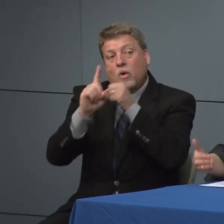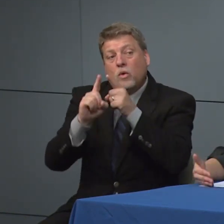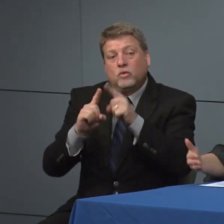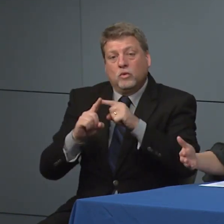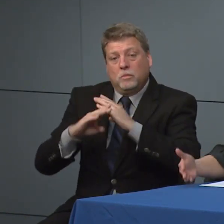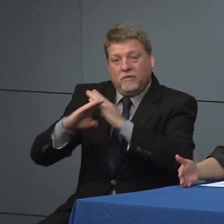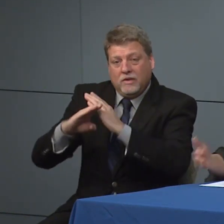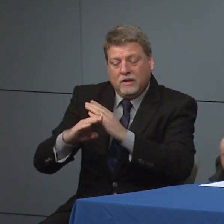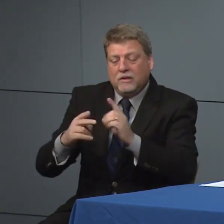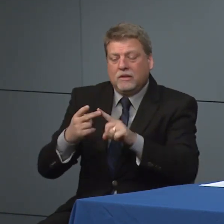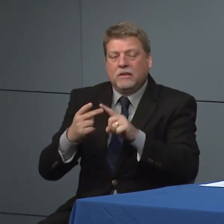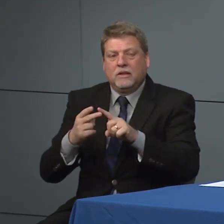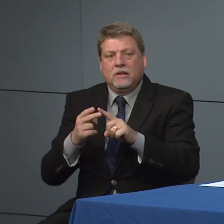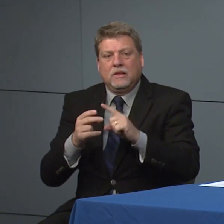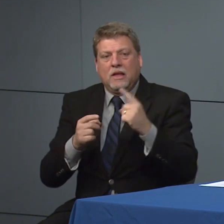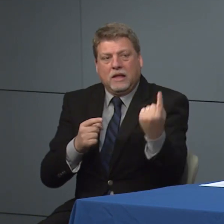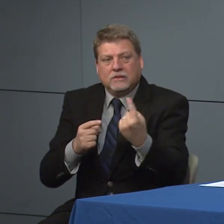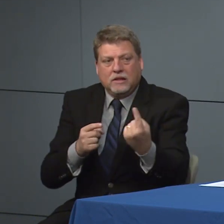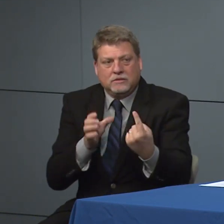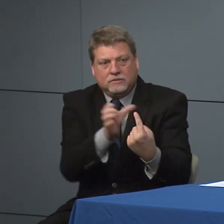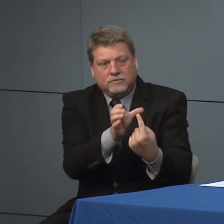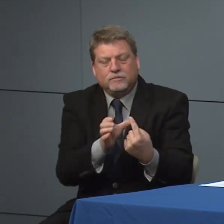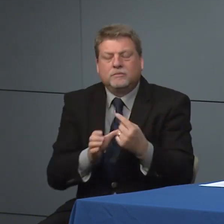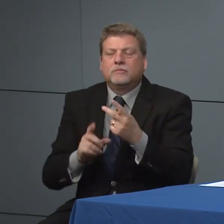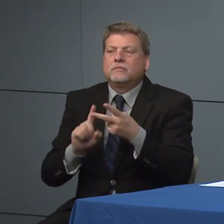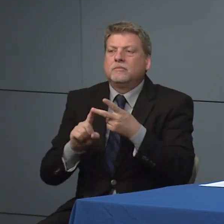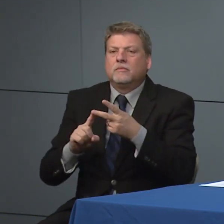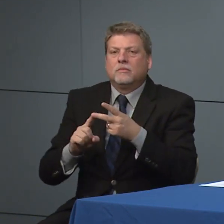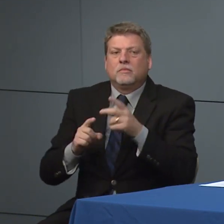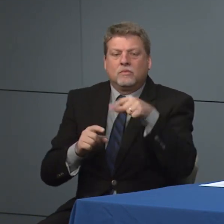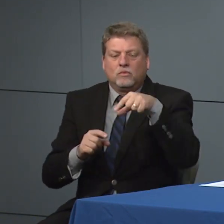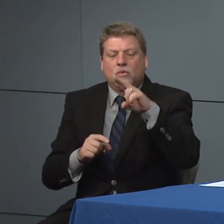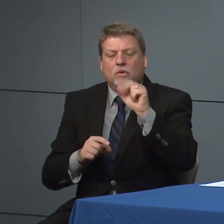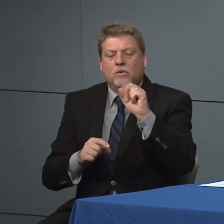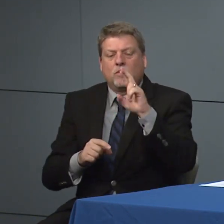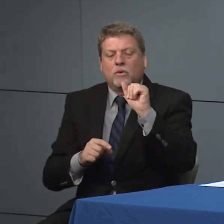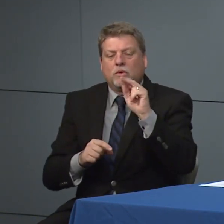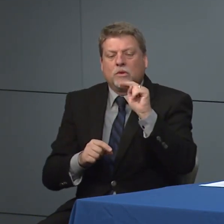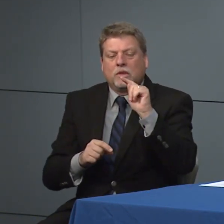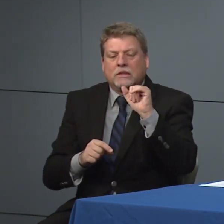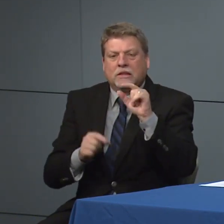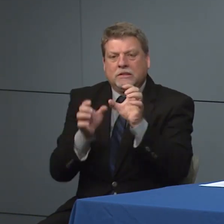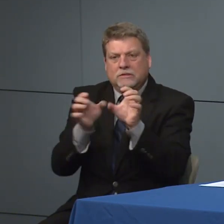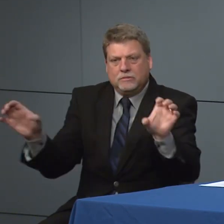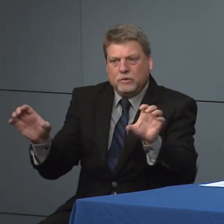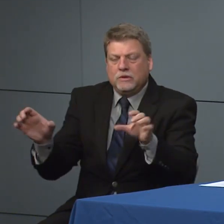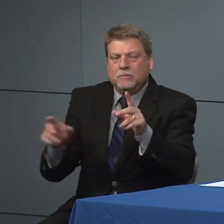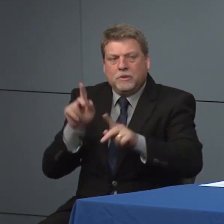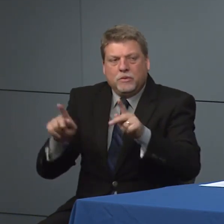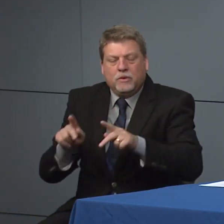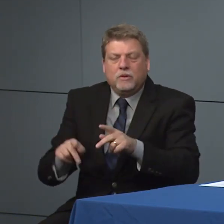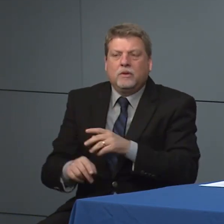isolation and testing in quarantine working closely with our our our Department of Public safety. So we are a